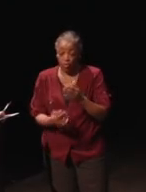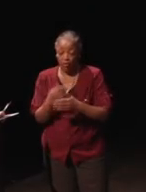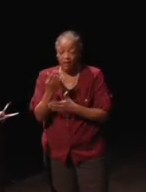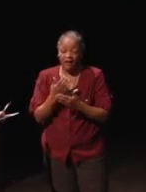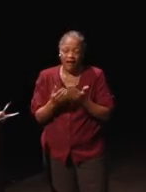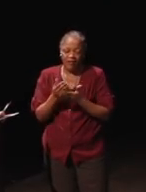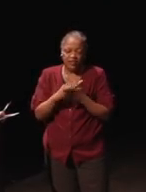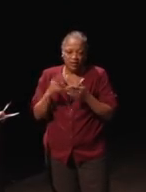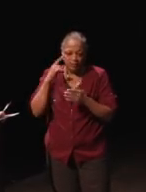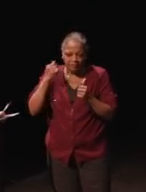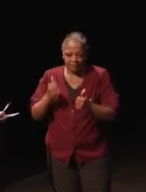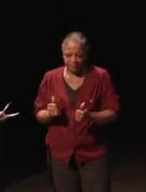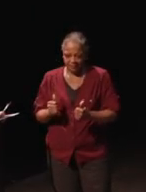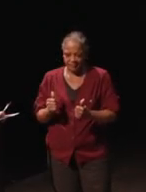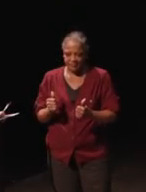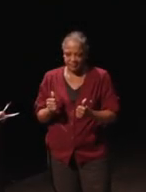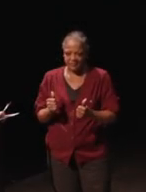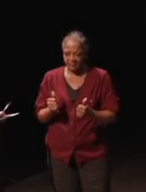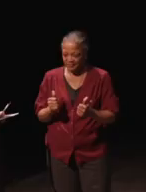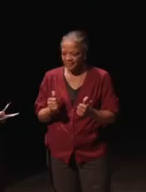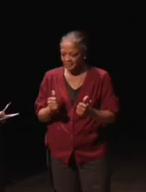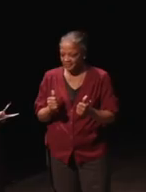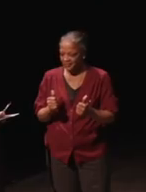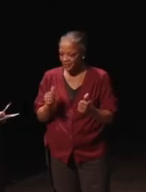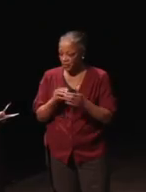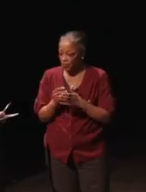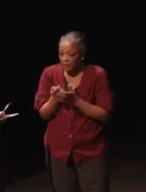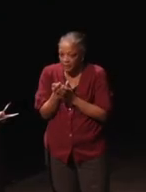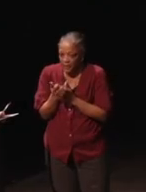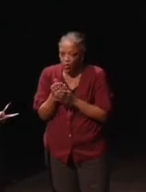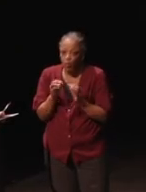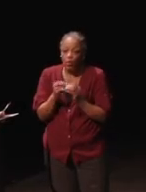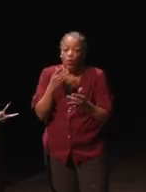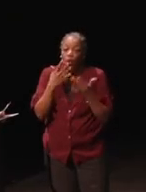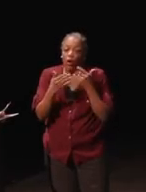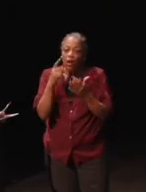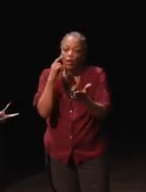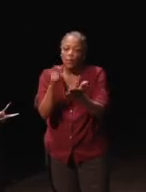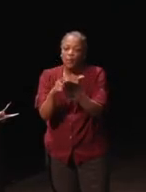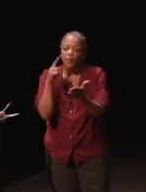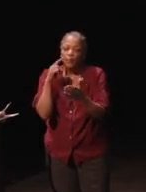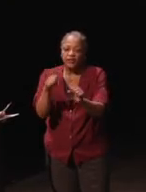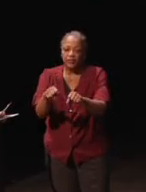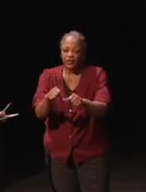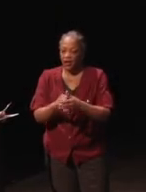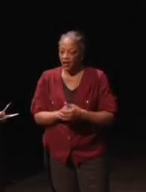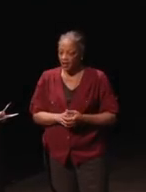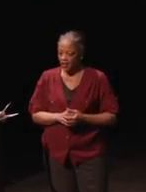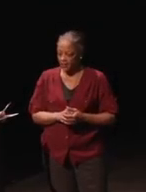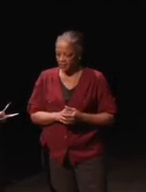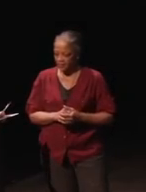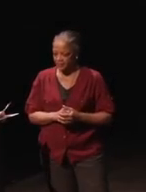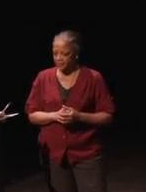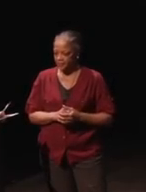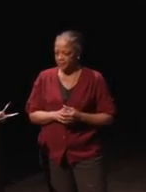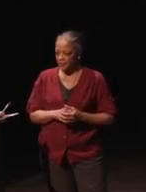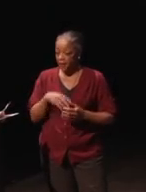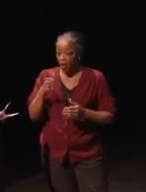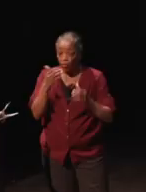hearing loss and with little or no color perception. There are other performance objectives for